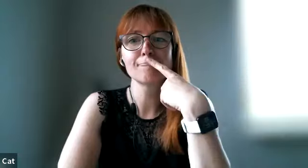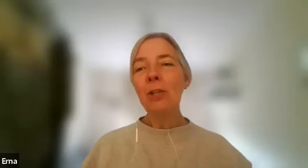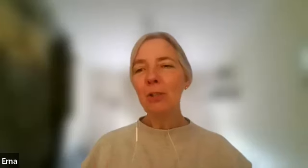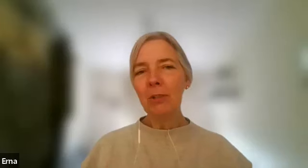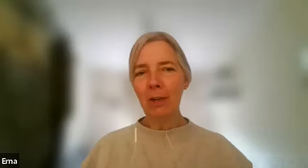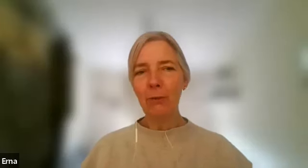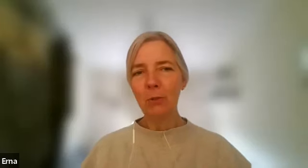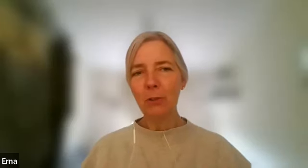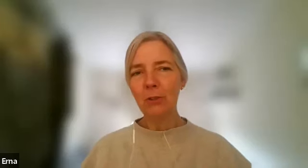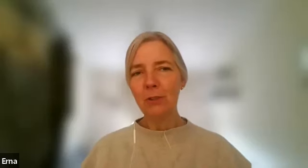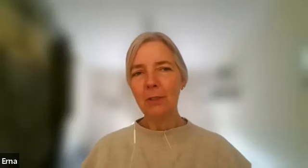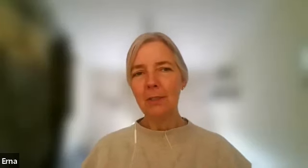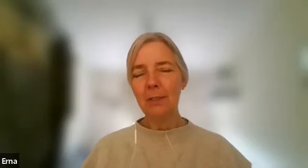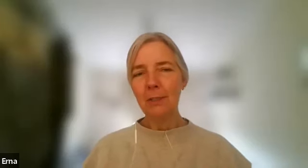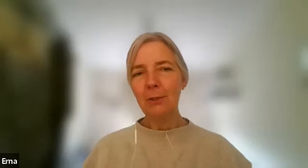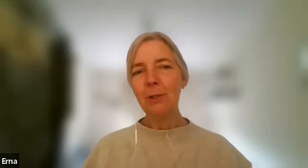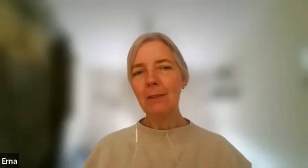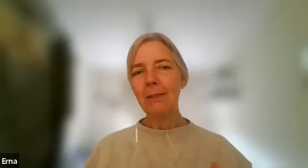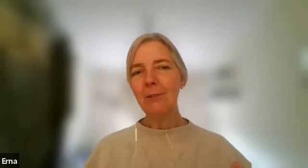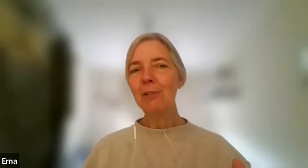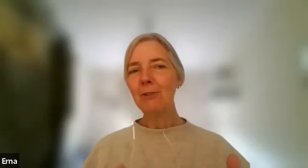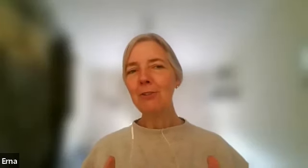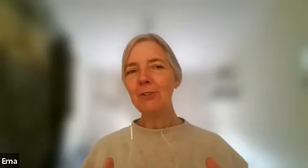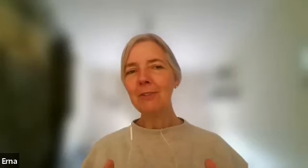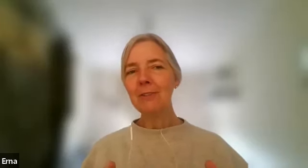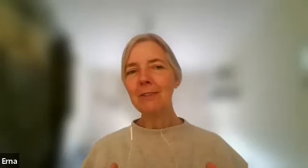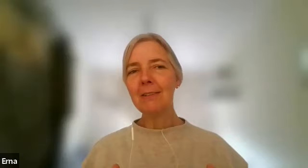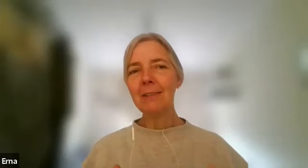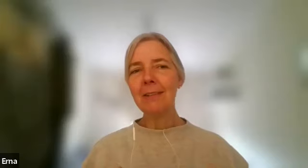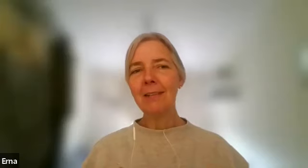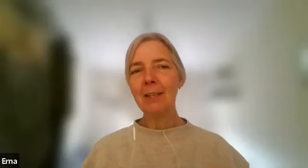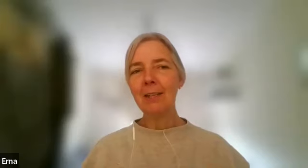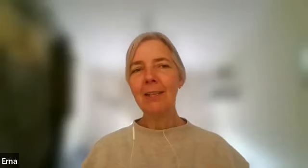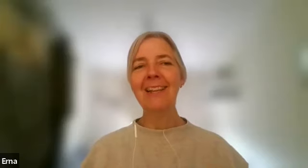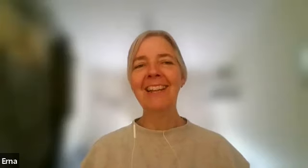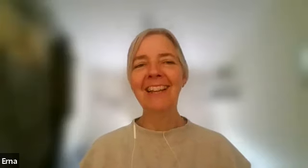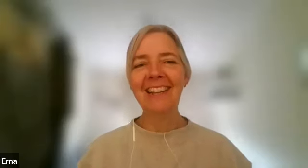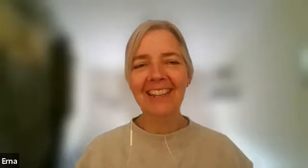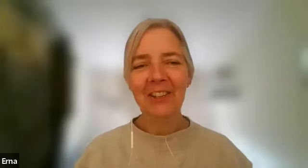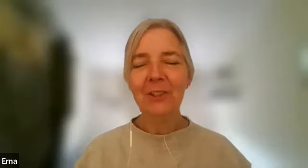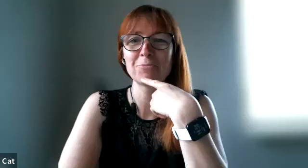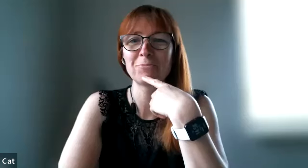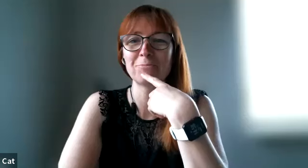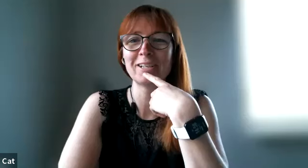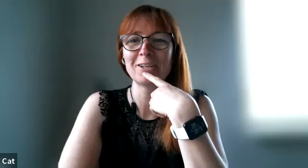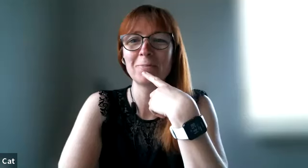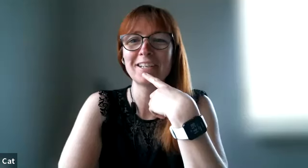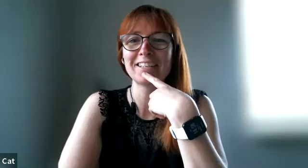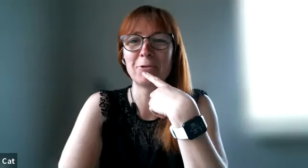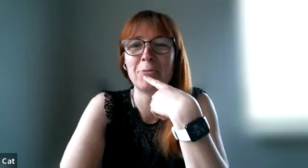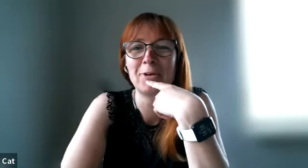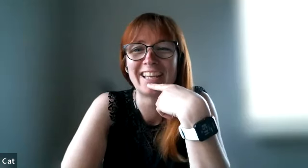you can do it afterwards you can you can just you can just bring them right there every week